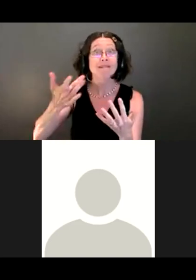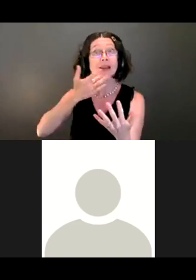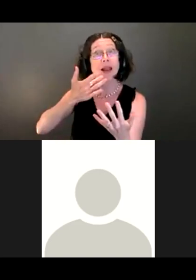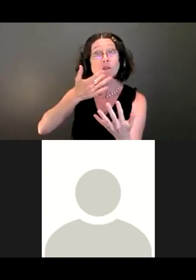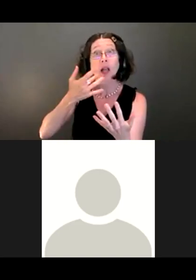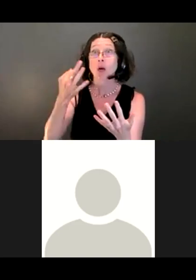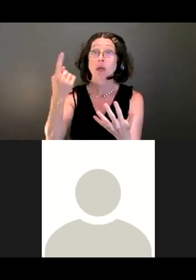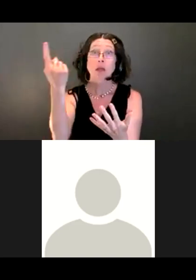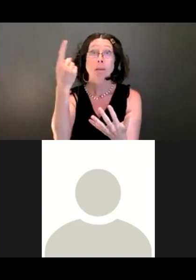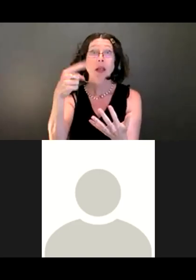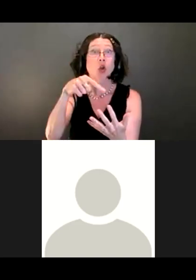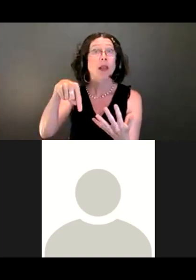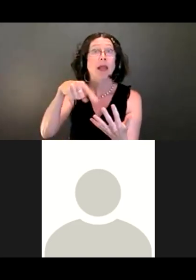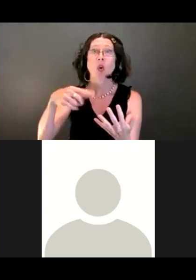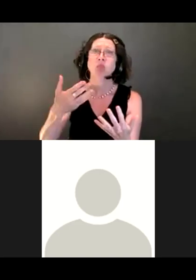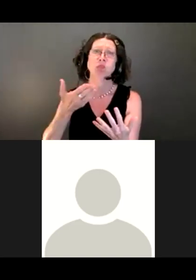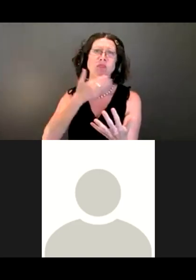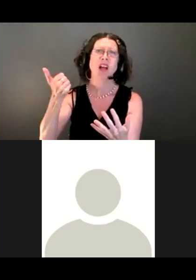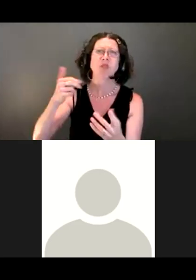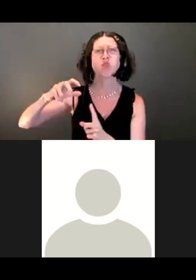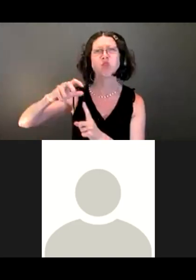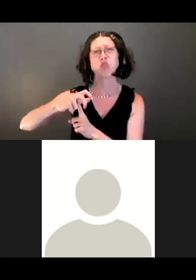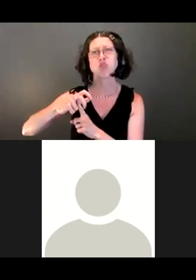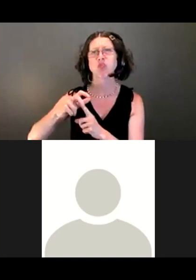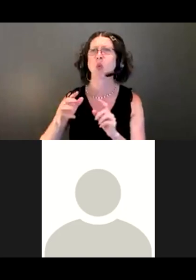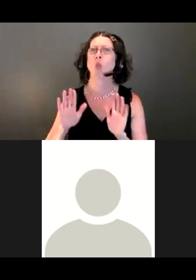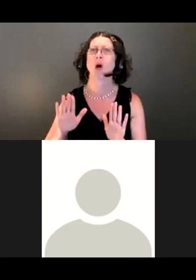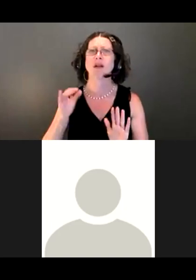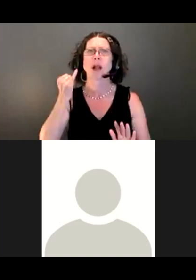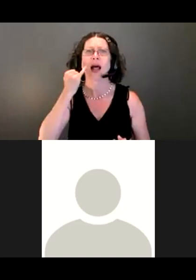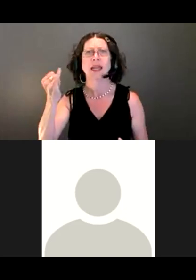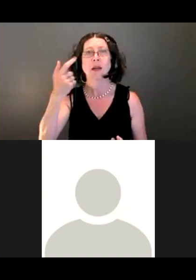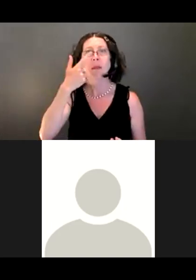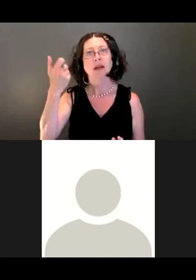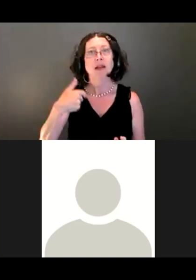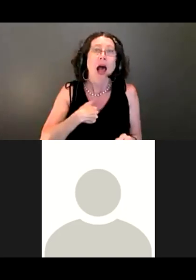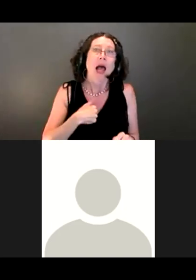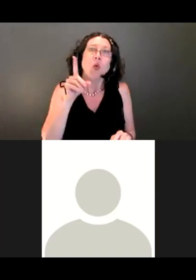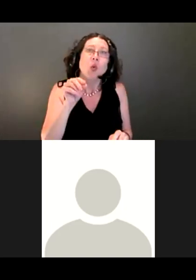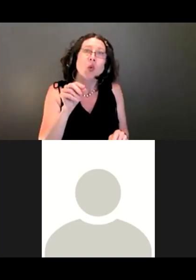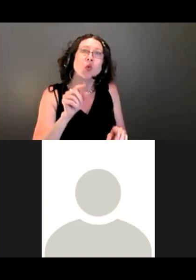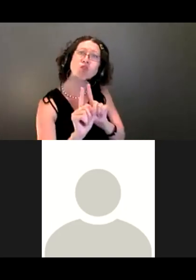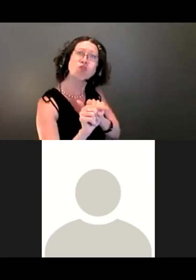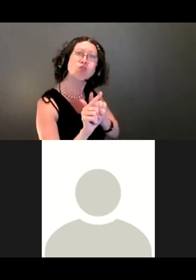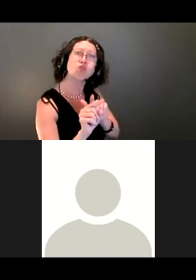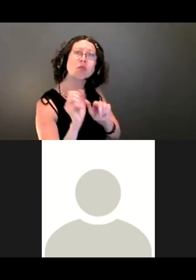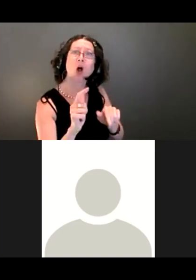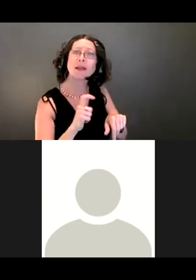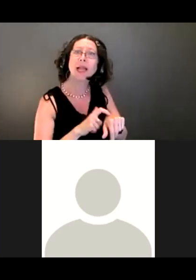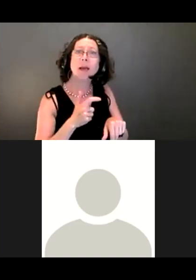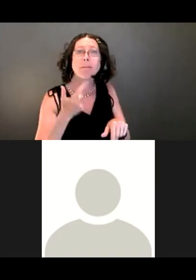wow, that would really make this area richer for me as I use the trail on a regular basis?